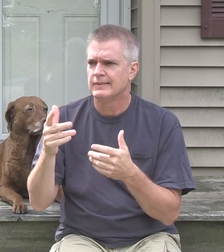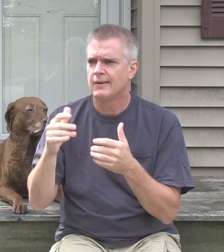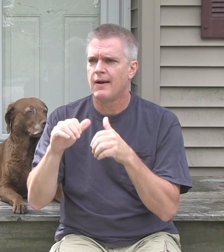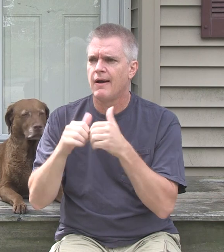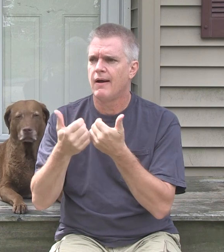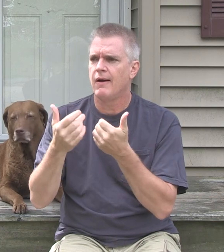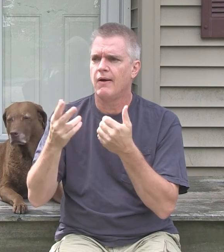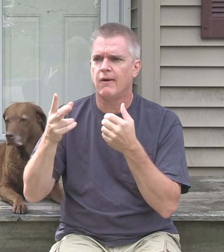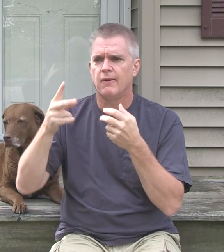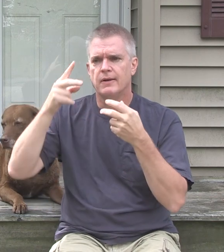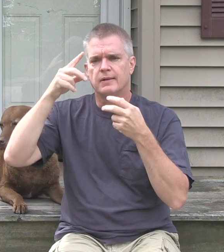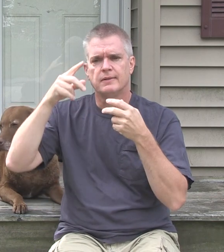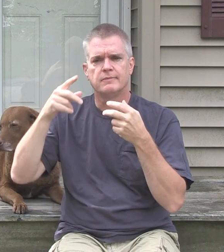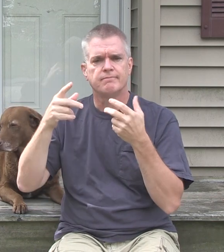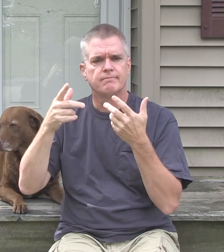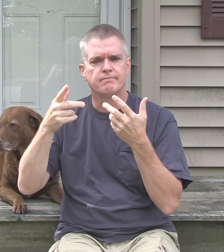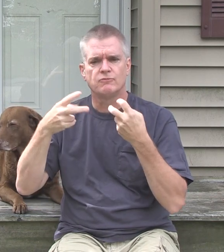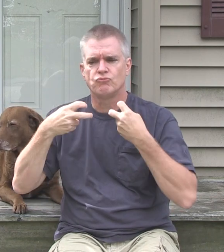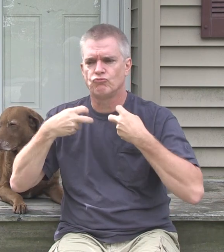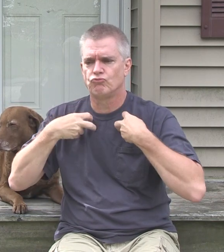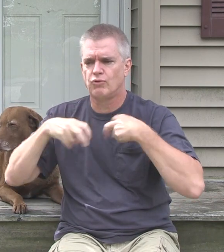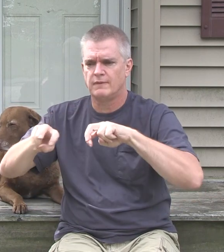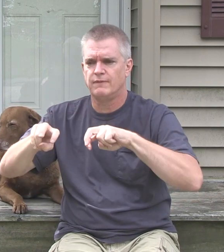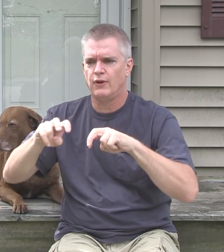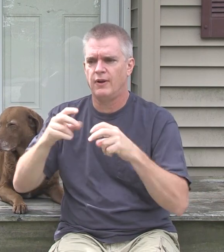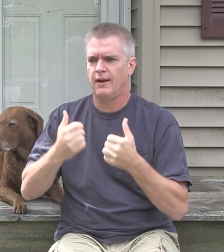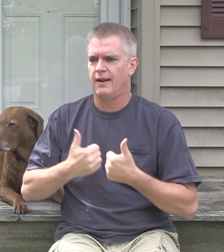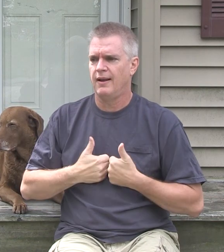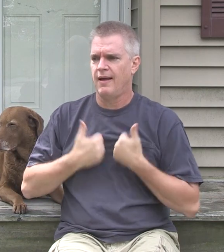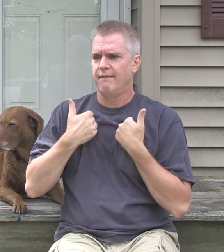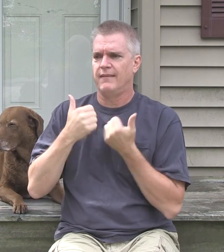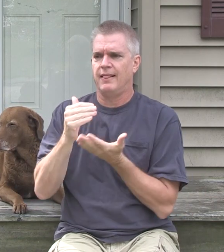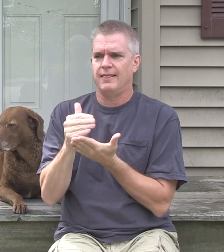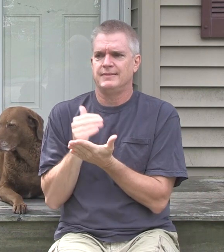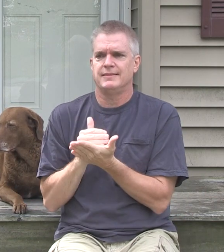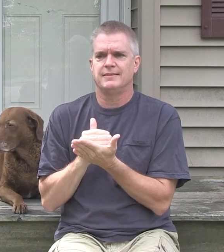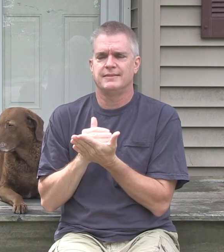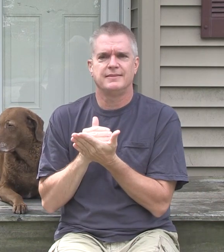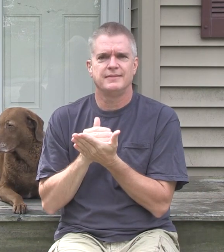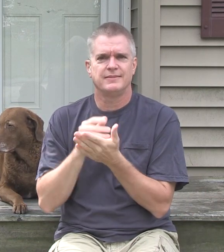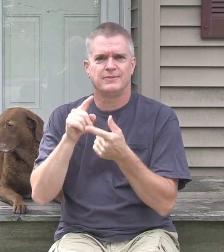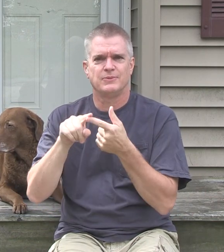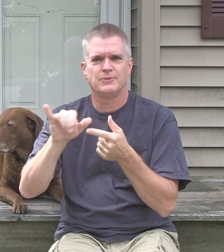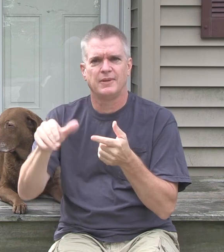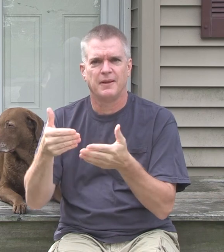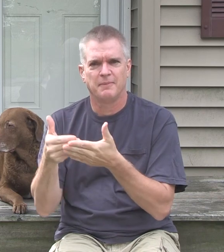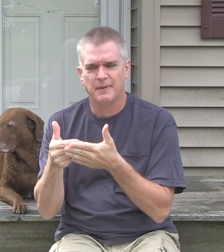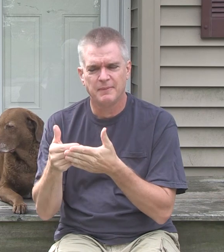So, he was faced with a dilemma. How can he pass on life lessons to his child?